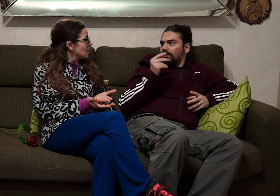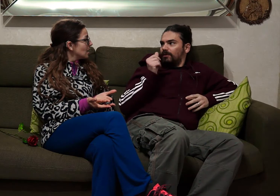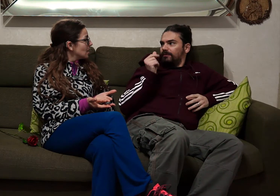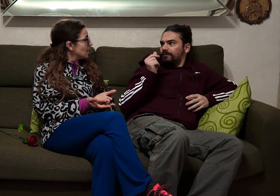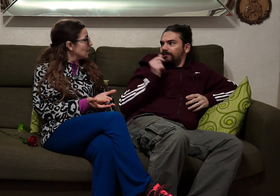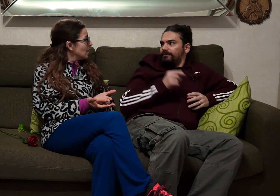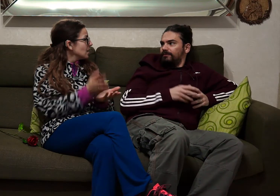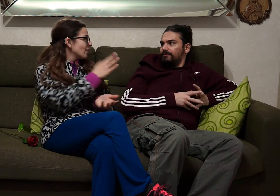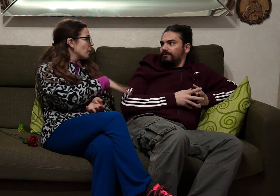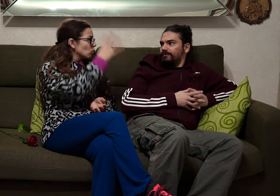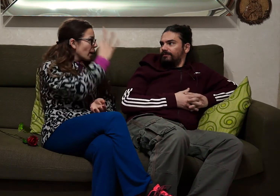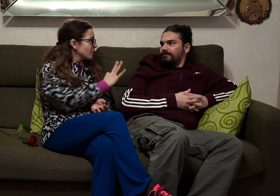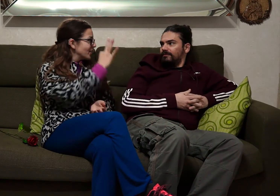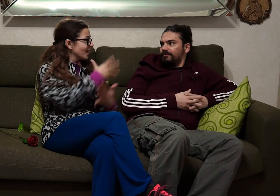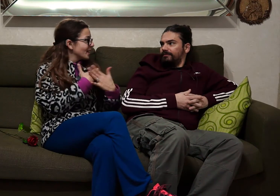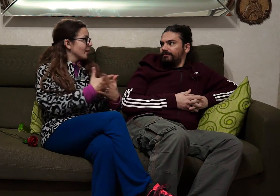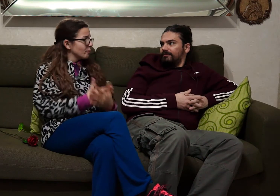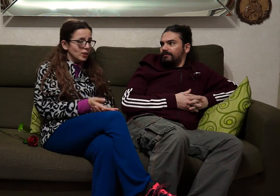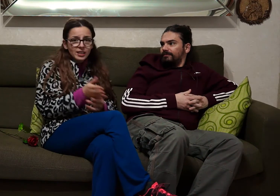money! you understand nothing of love.